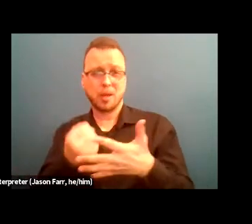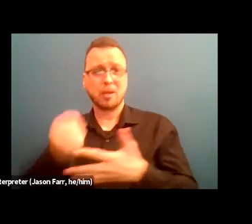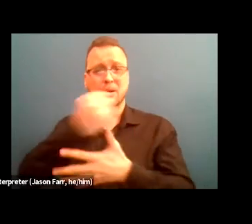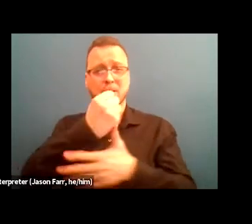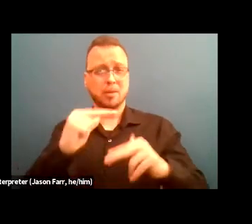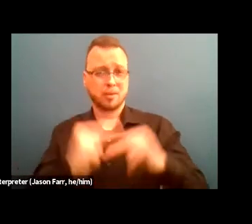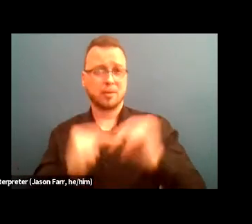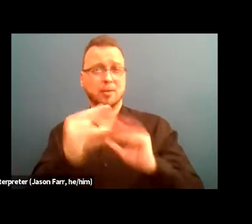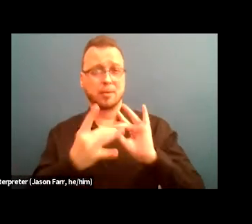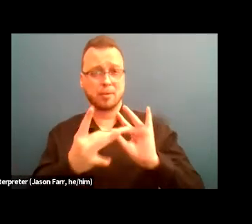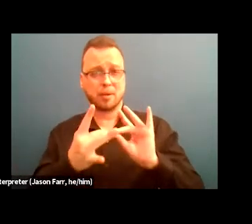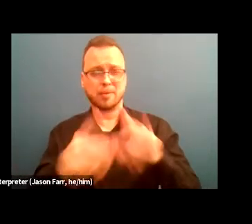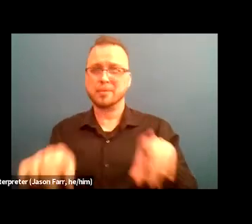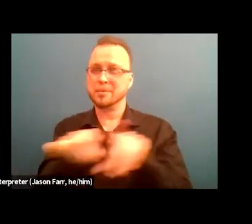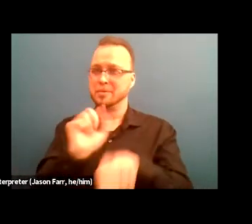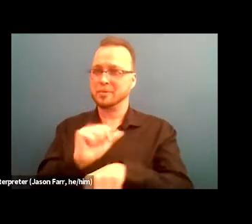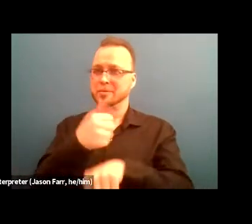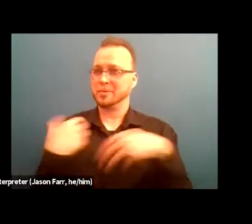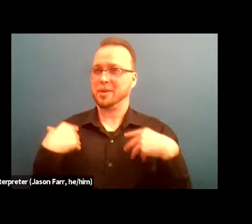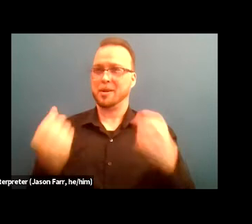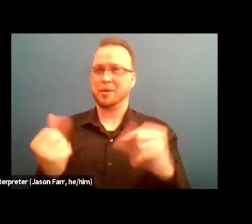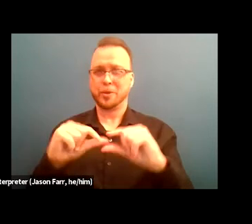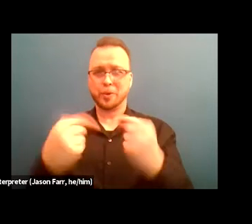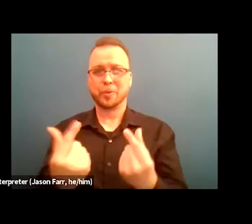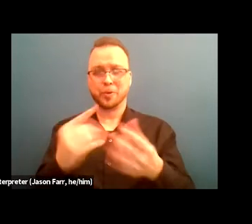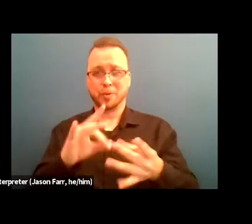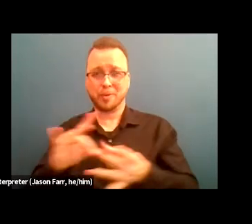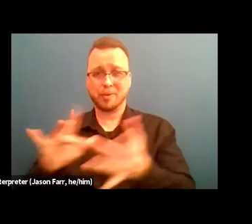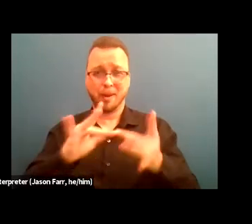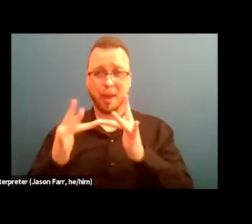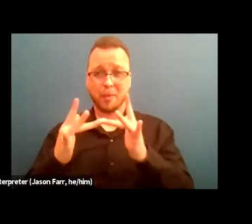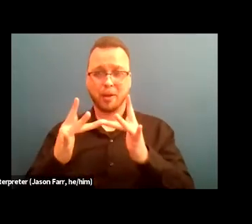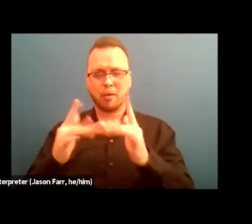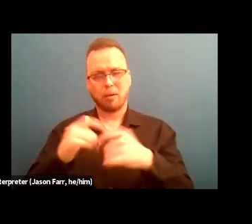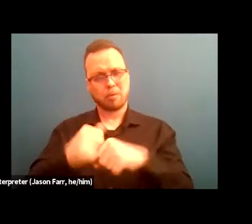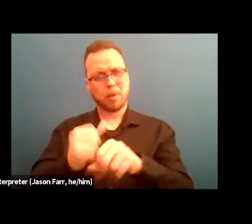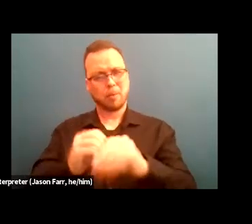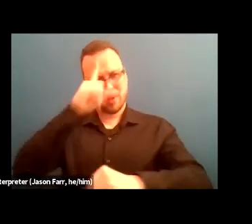and establishing healthy group dynamics that create a more psychologically safe, and supportive environment